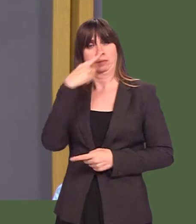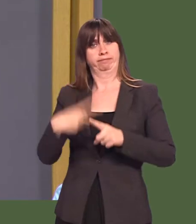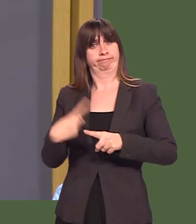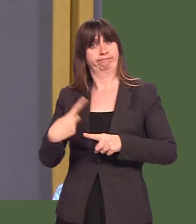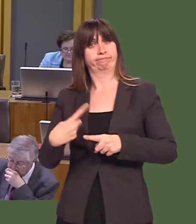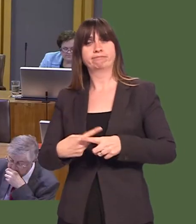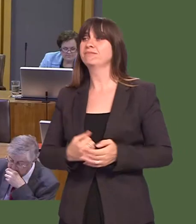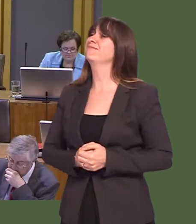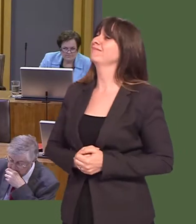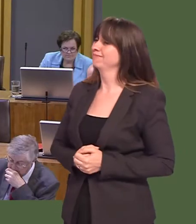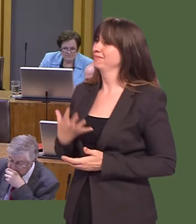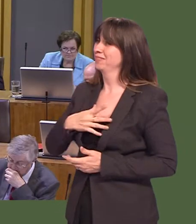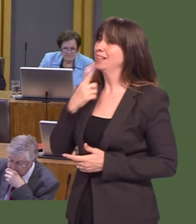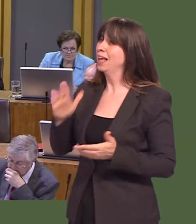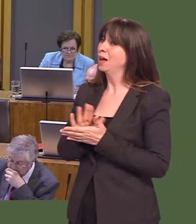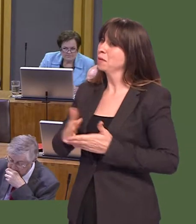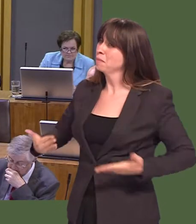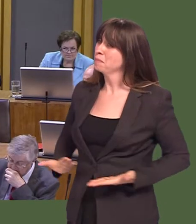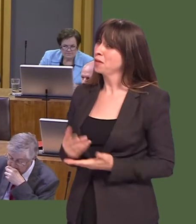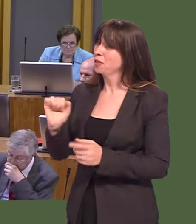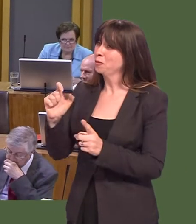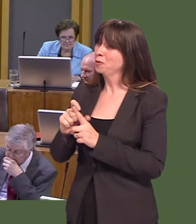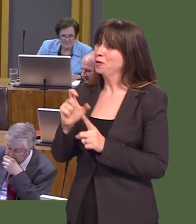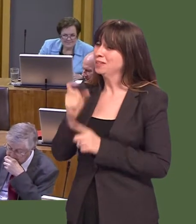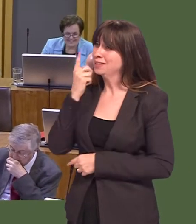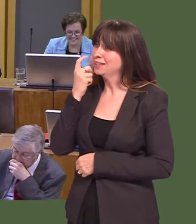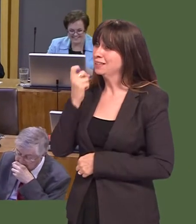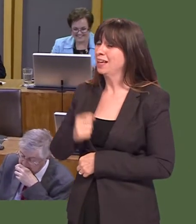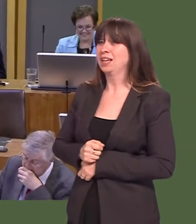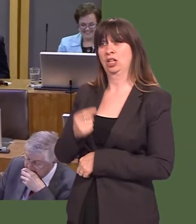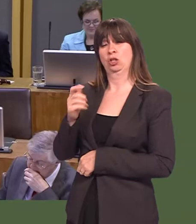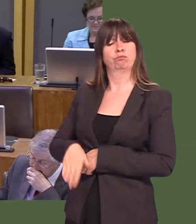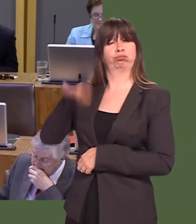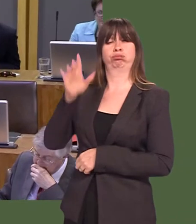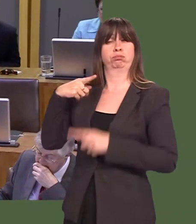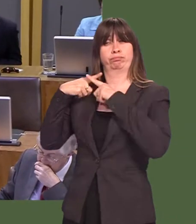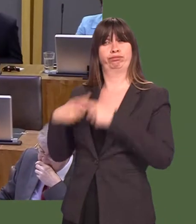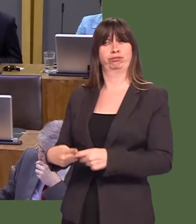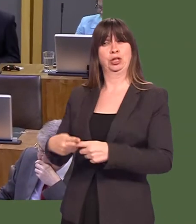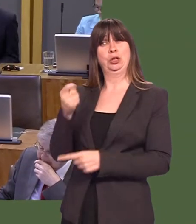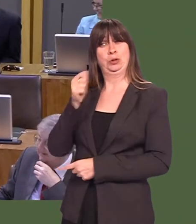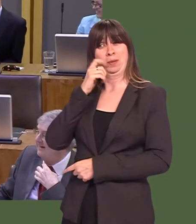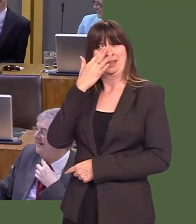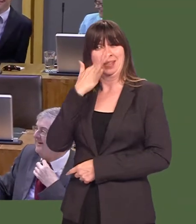Carwyn Jones: Well, can I begin, first of all, by wishing the Memberís daughter a happy birthday for yesterday? Sheíll be a teenager soon.